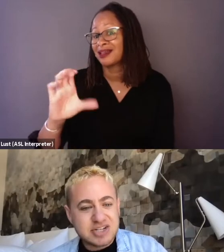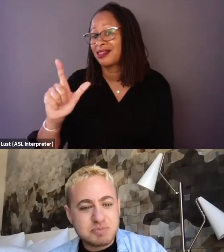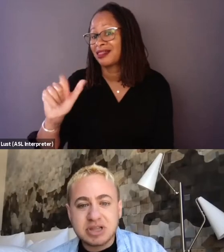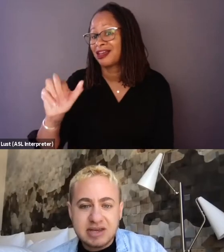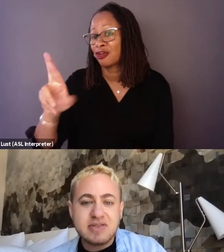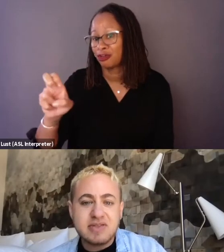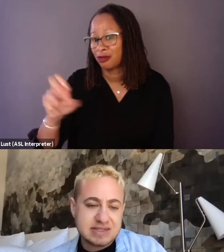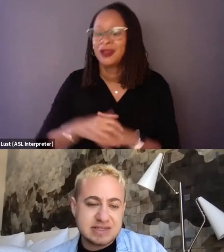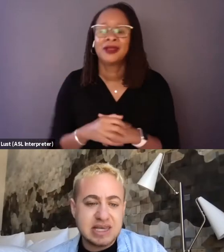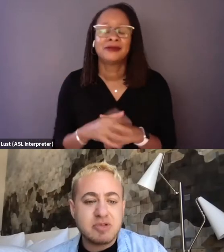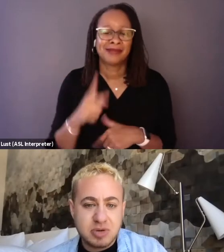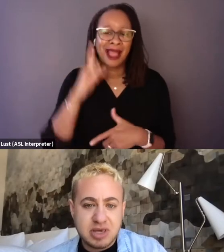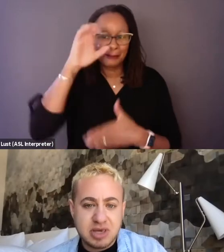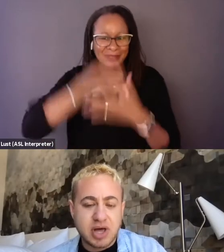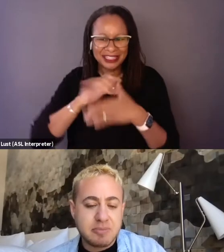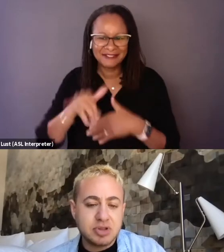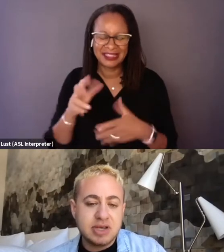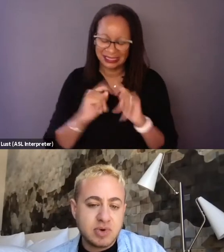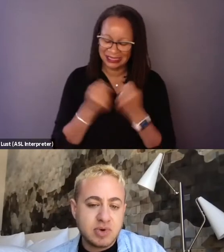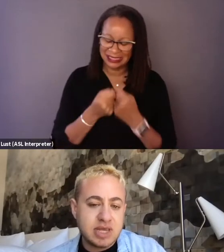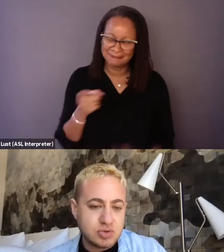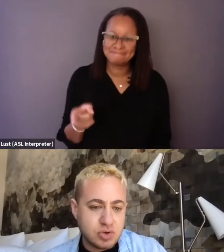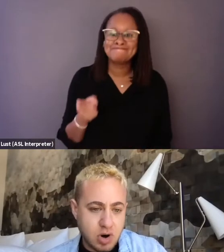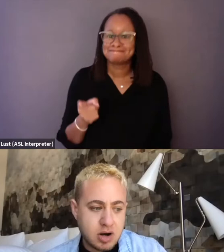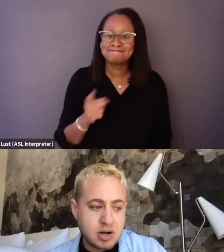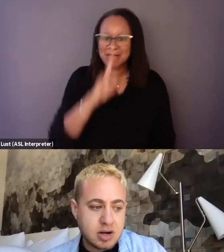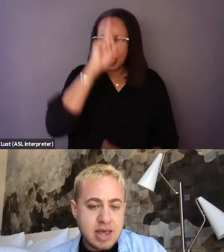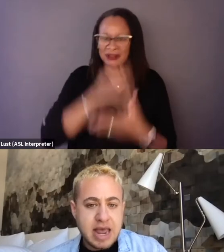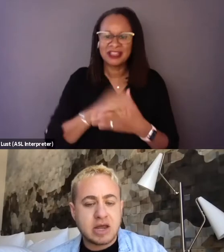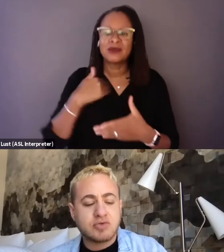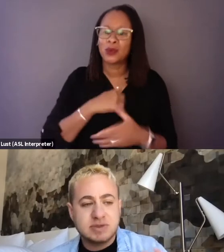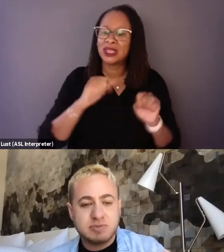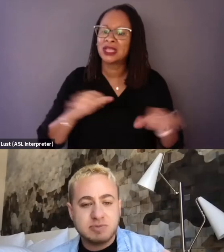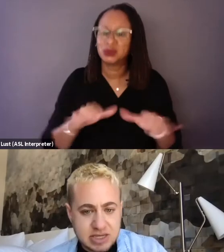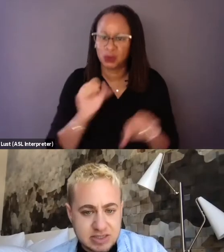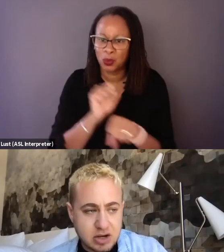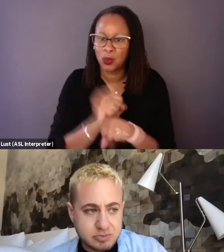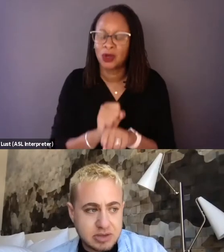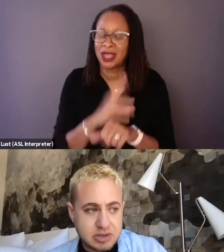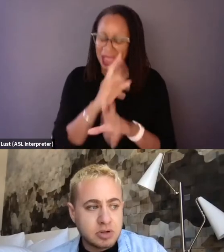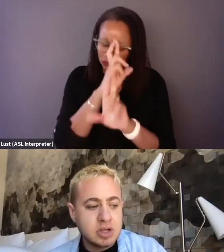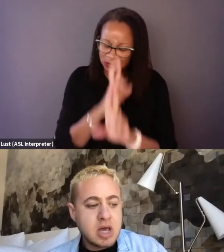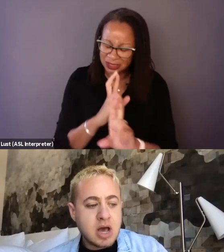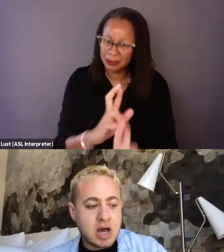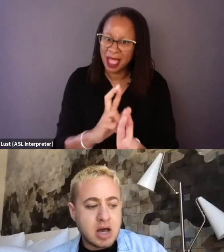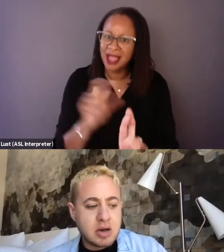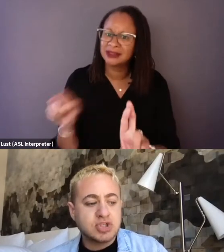I just believe in this team of people, and I believe we can do the work and respect these young people.